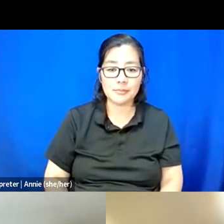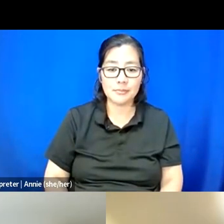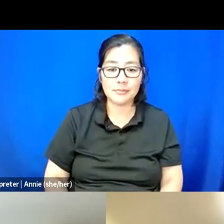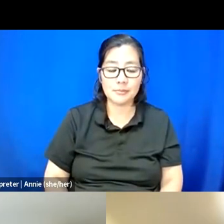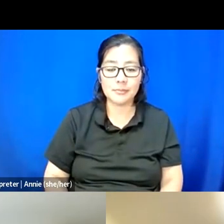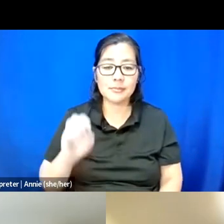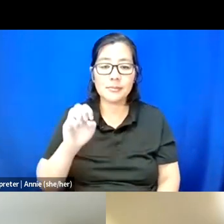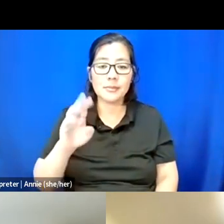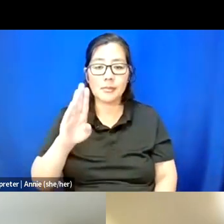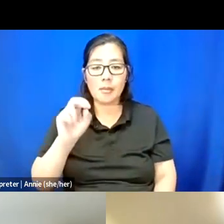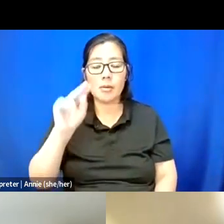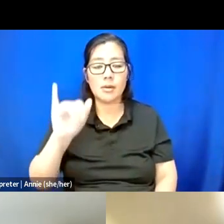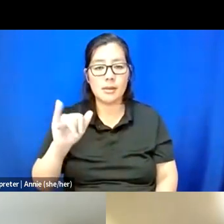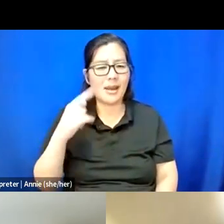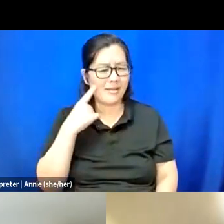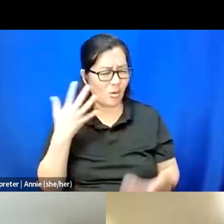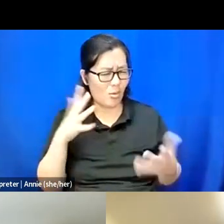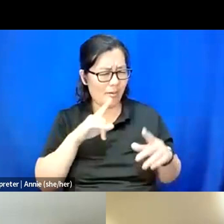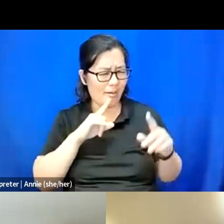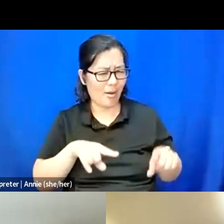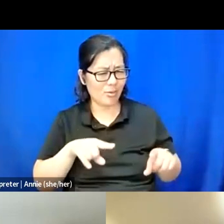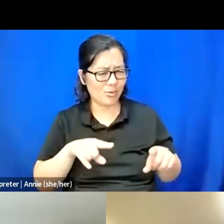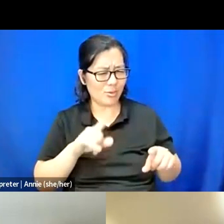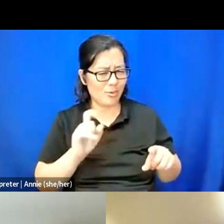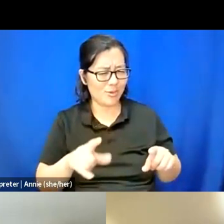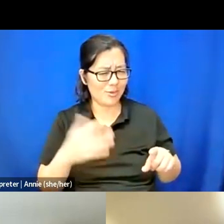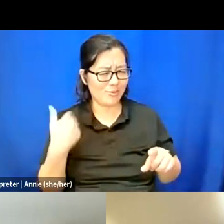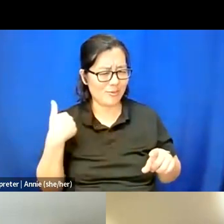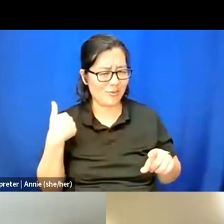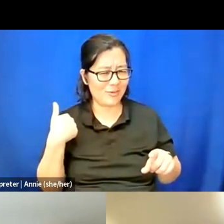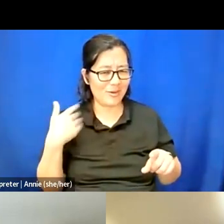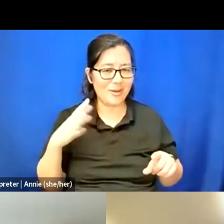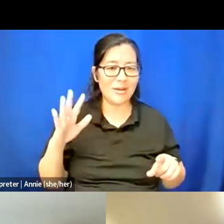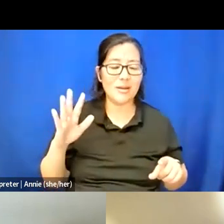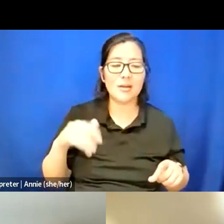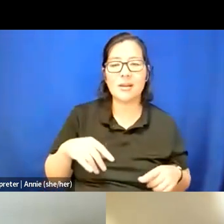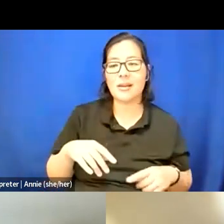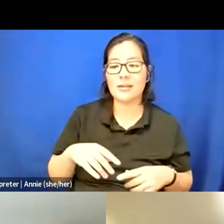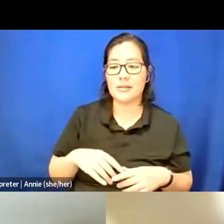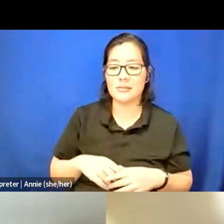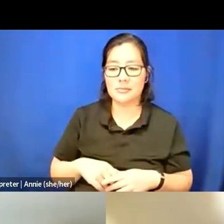I think I kind of answered the question earlier, but -- We're all touched on all of these. Yeah.